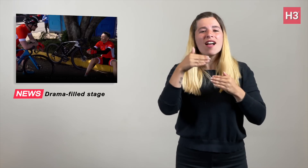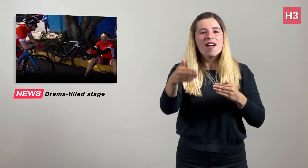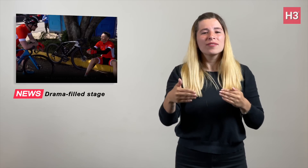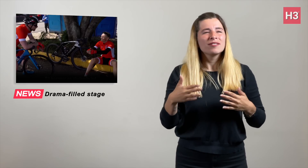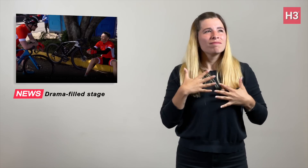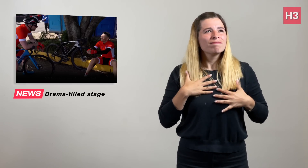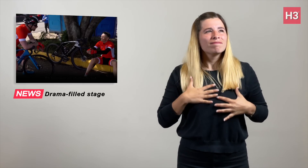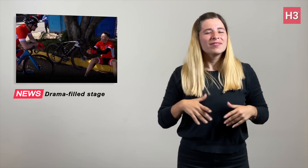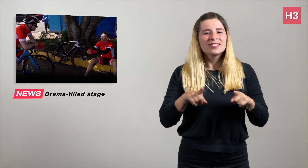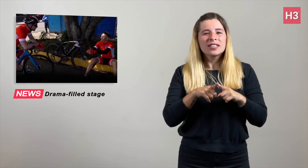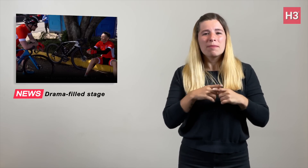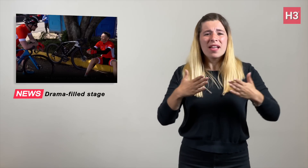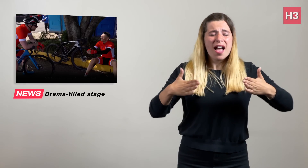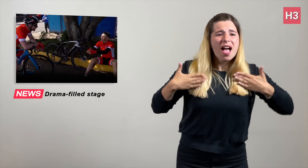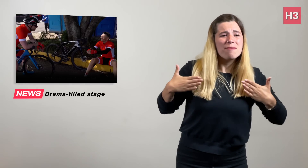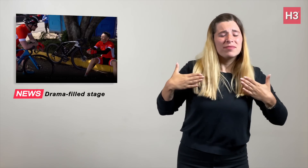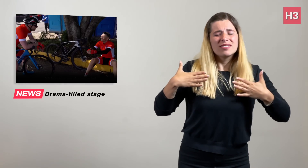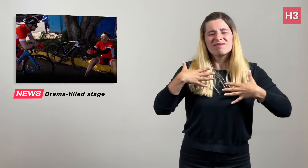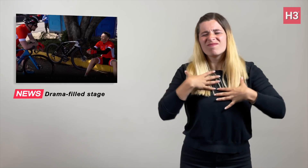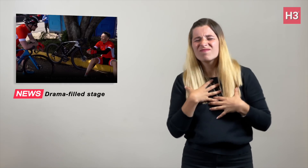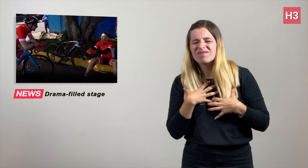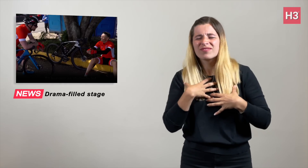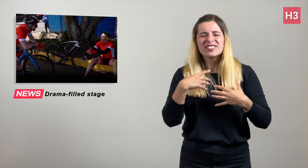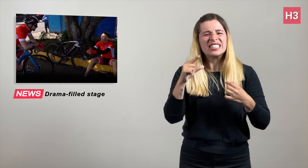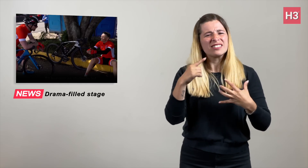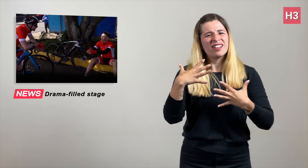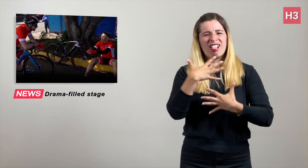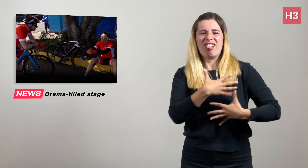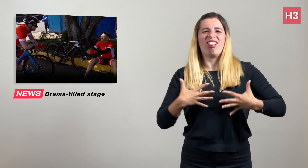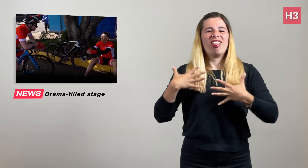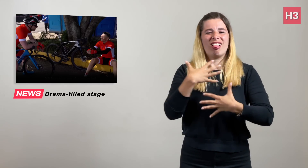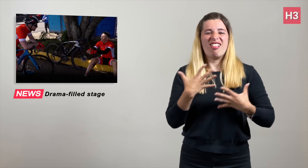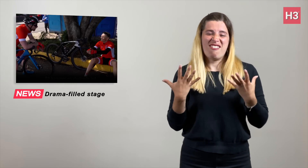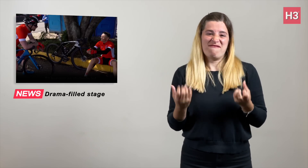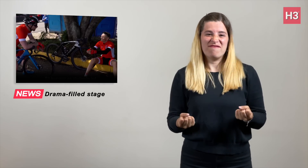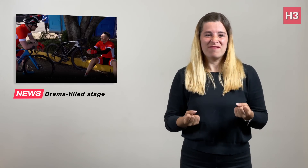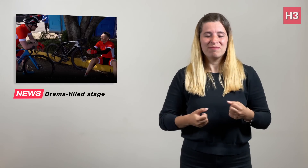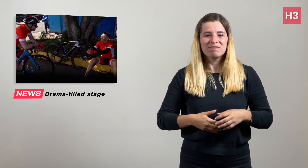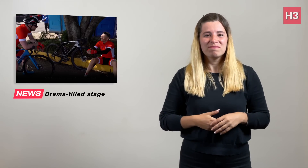mixed feelings of relief and disappointment.